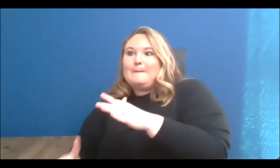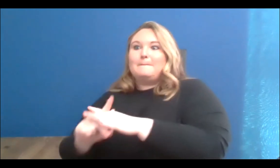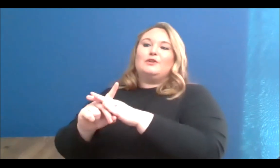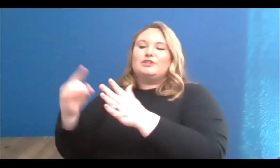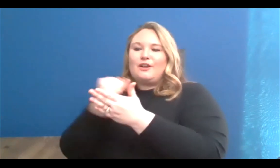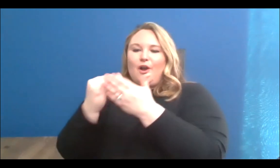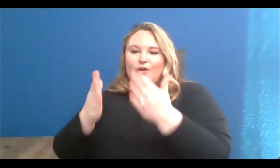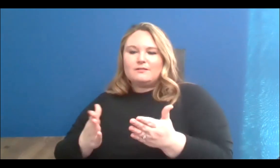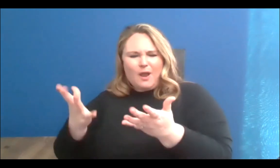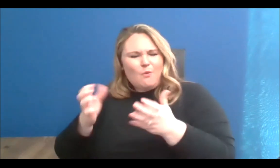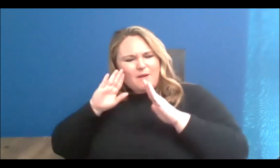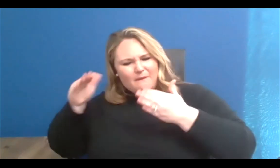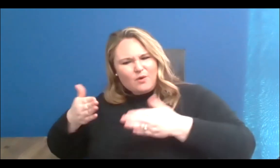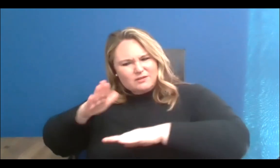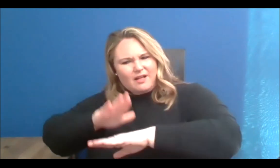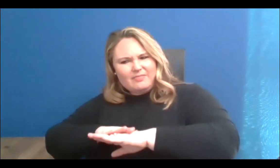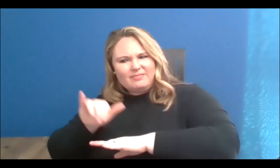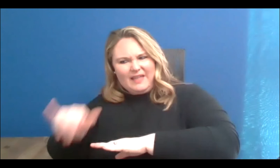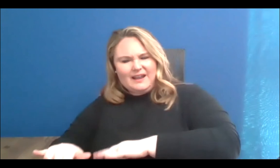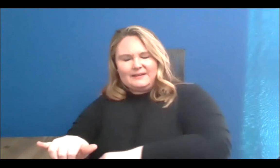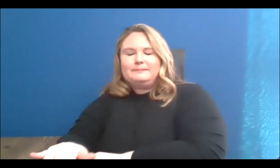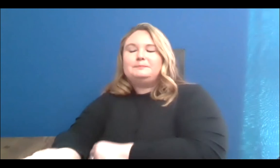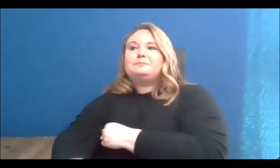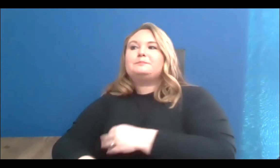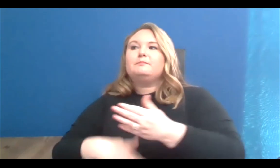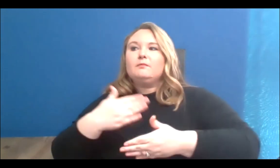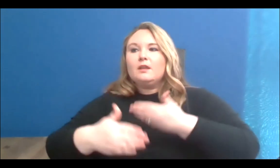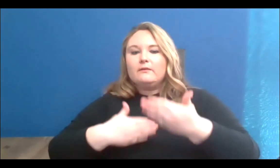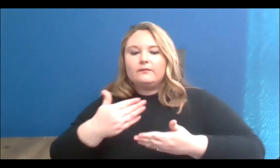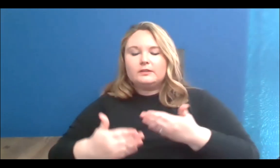focus of all the projects that I take on, and eventually I kind of gradually